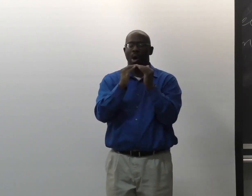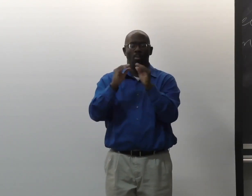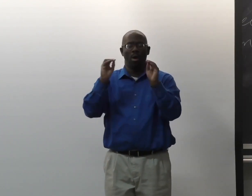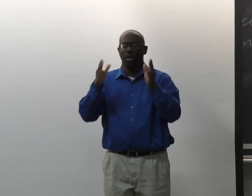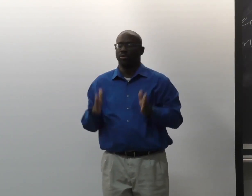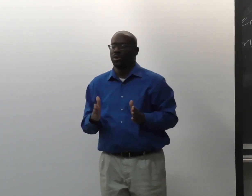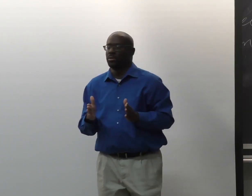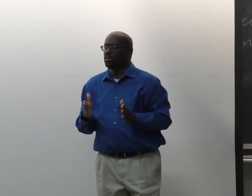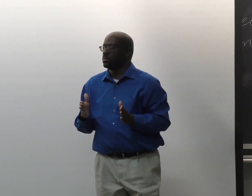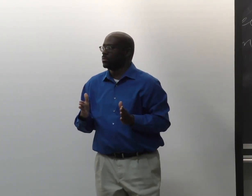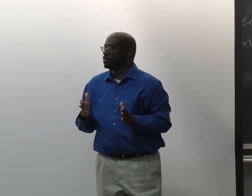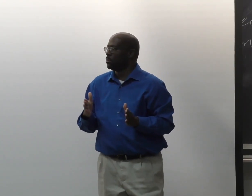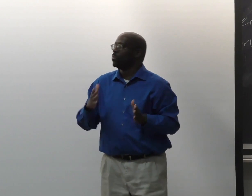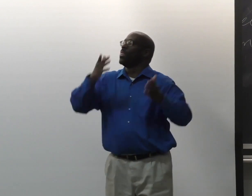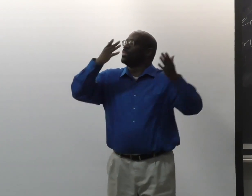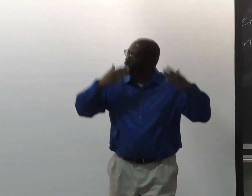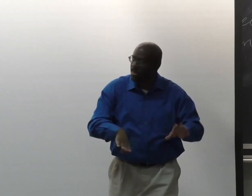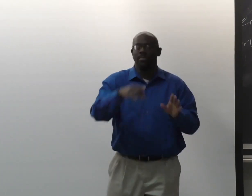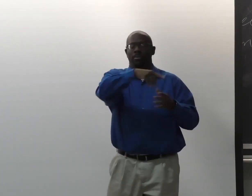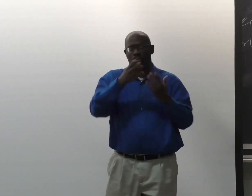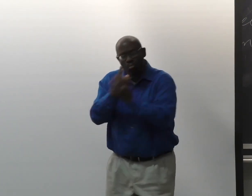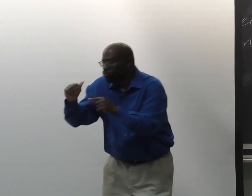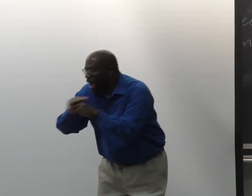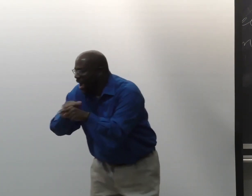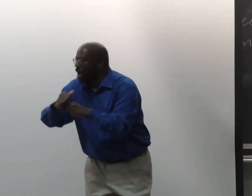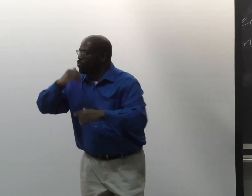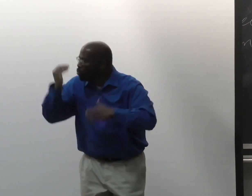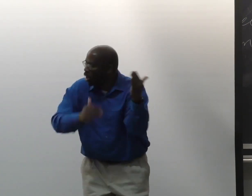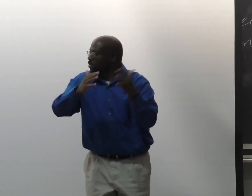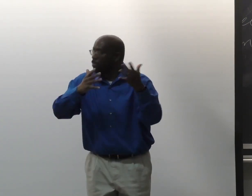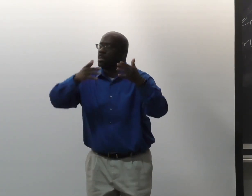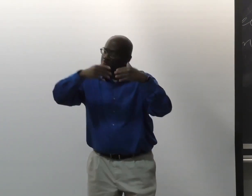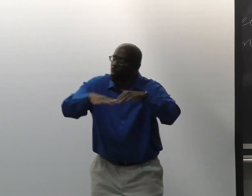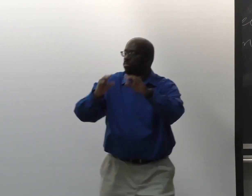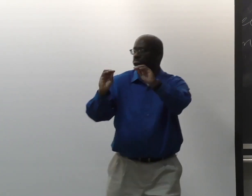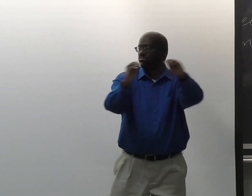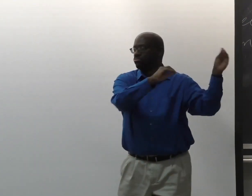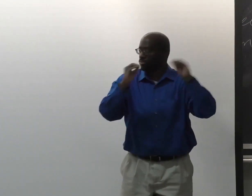to become peer educators and let them do the training